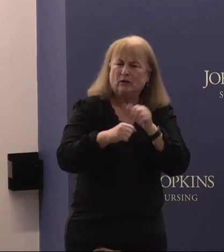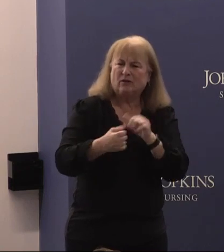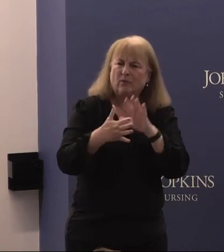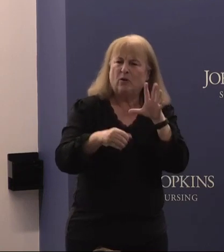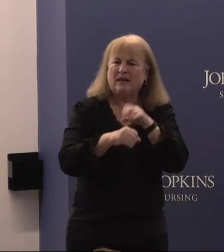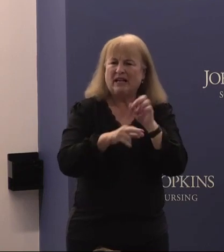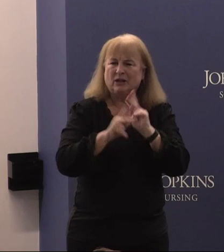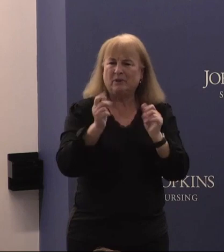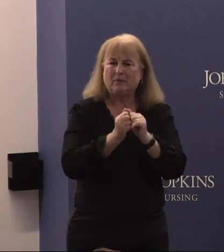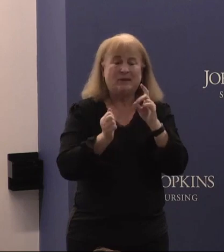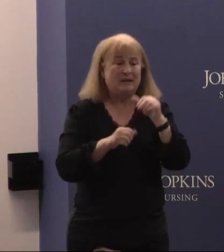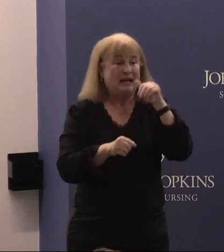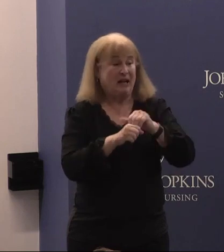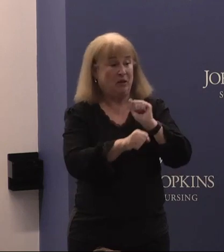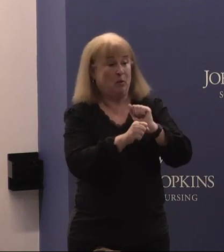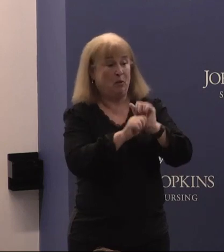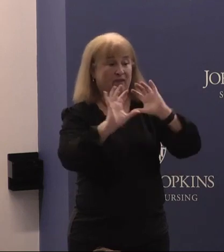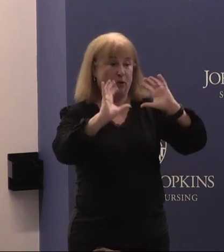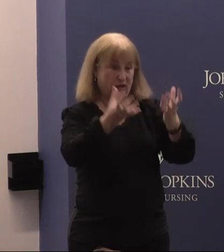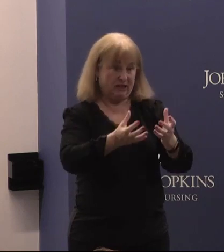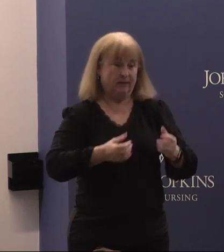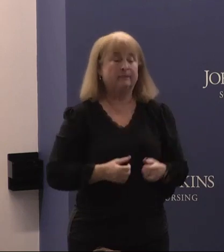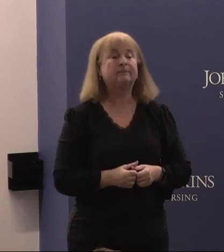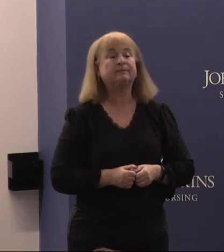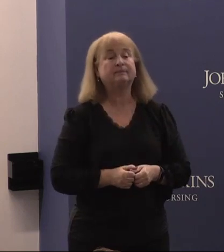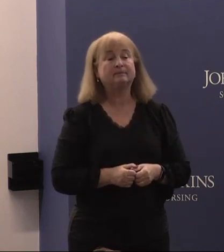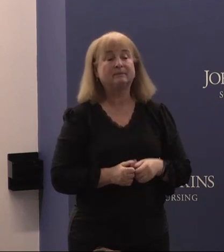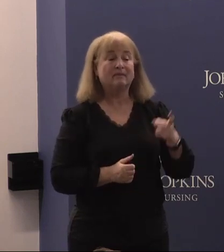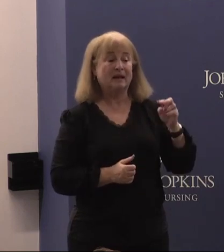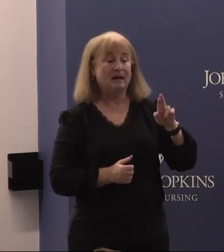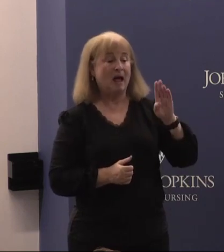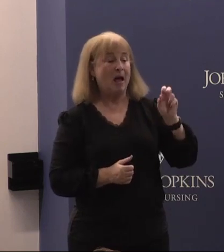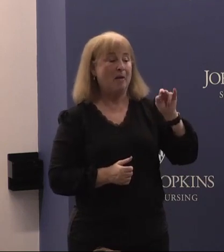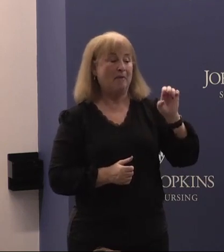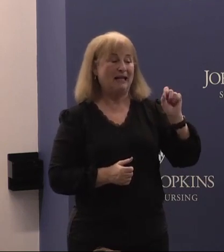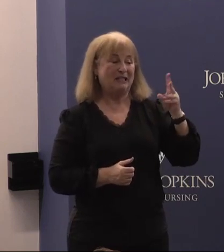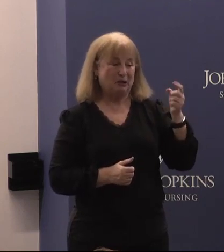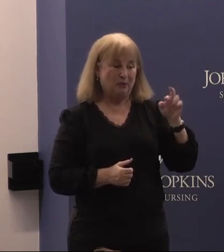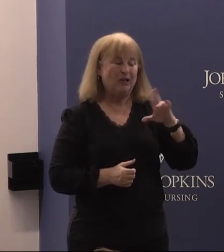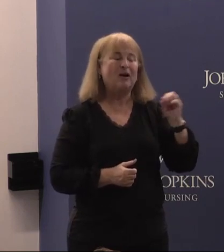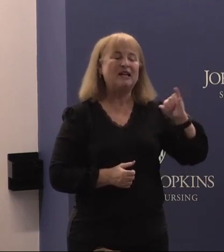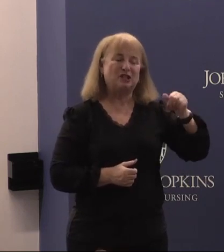disabilities in the workforce. Dr. Bonnie Swenor and the Johns Hopkins disability